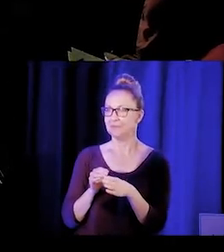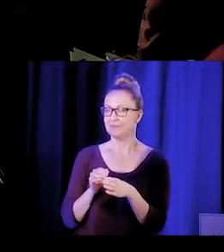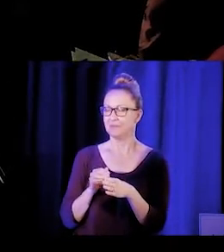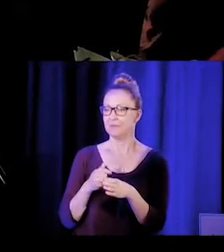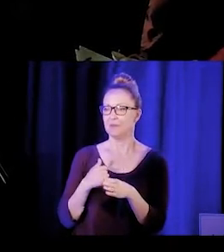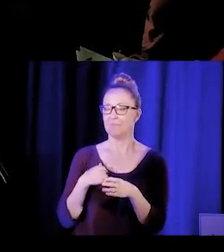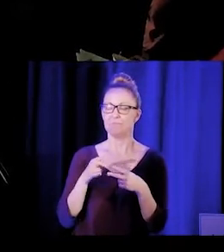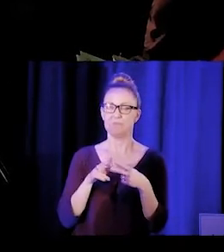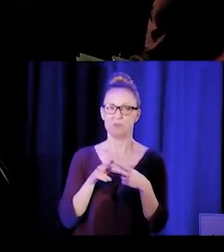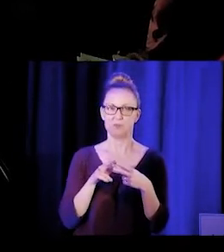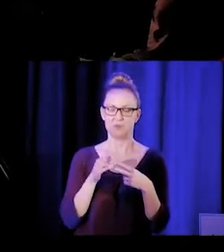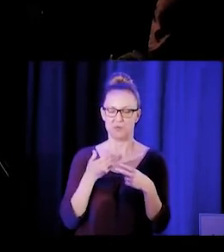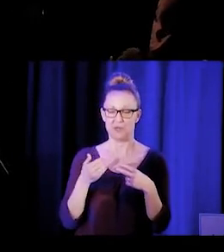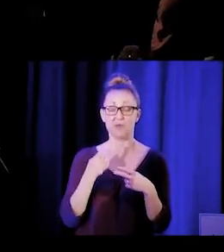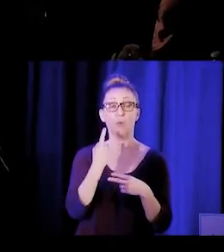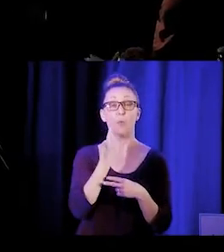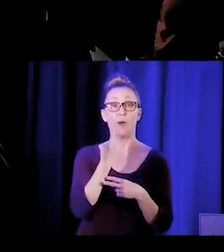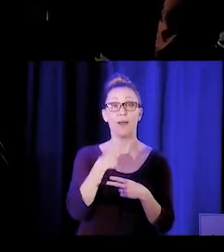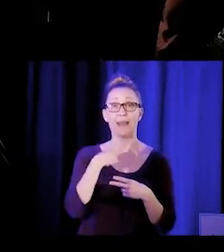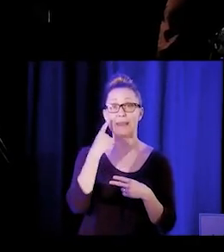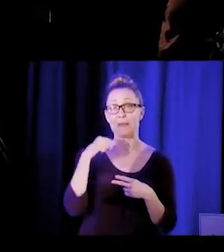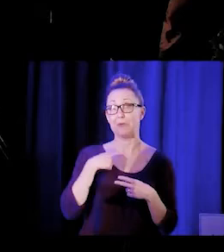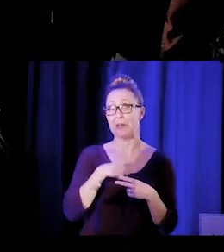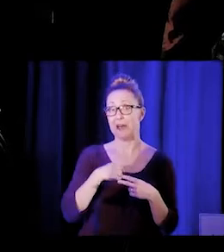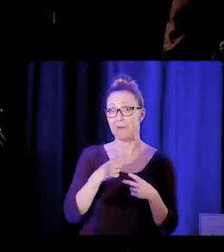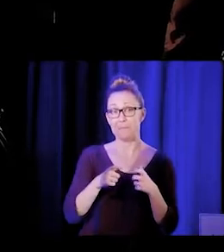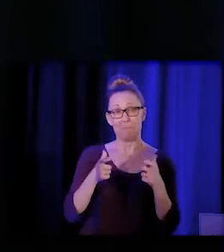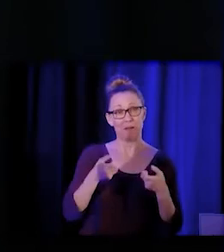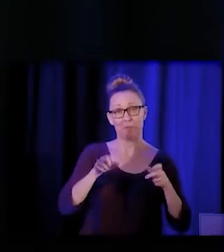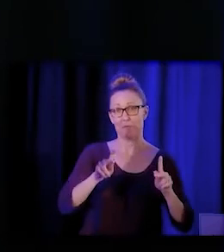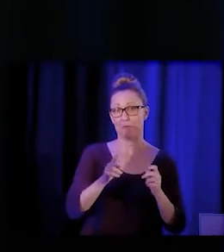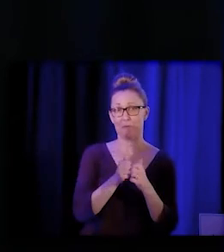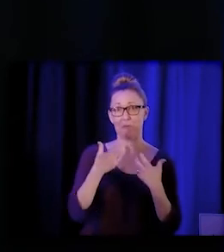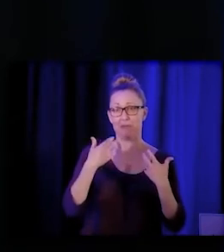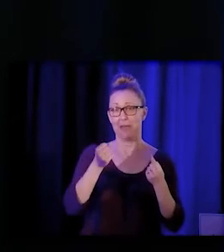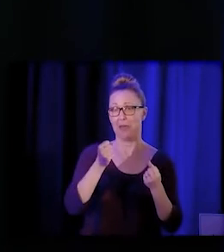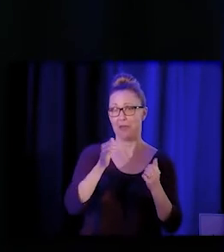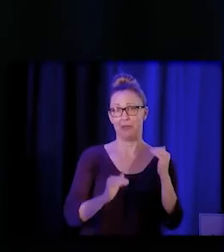is I think we have a real opportunity around health equity here with this workforce